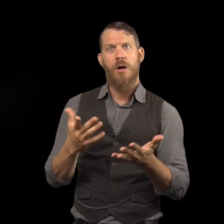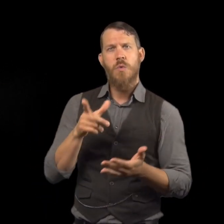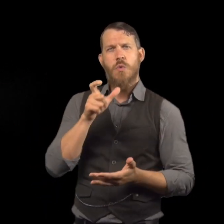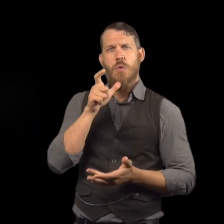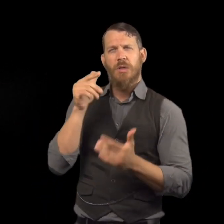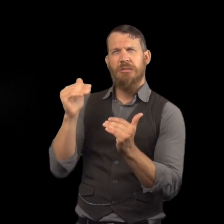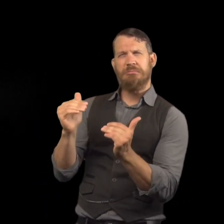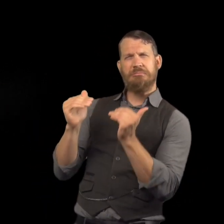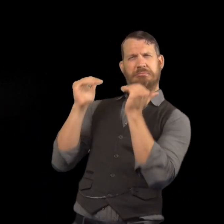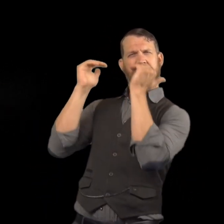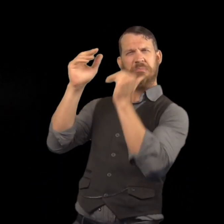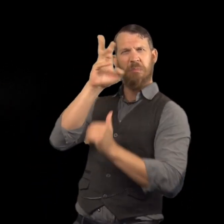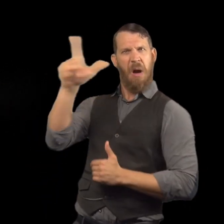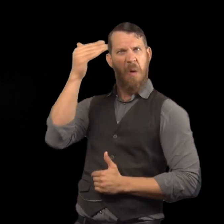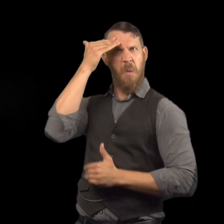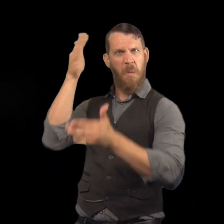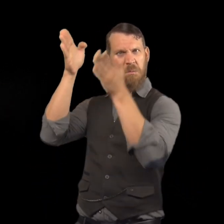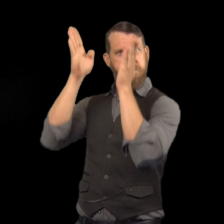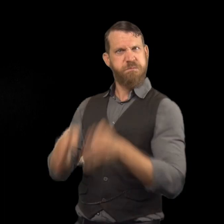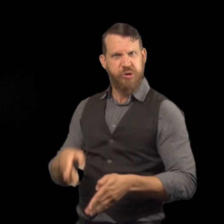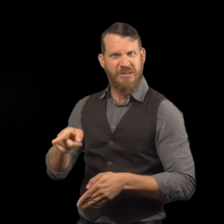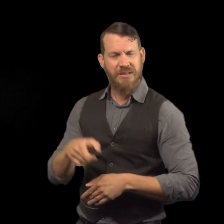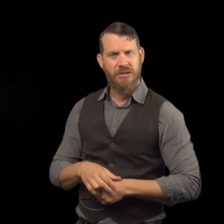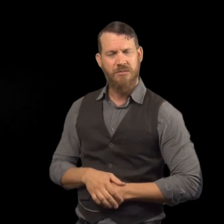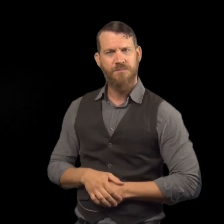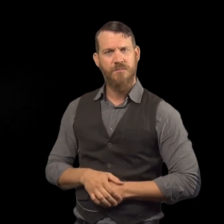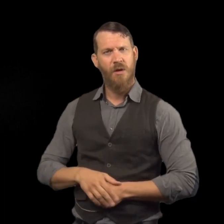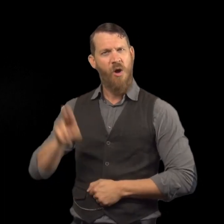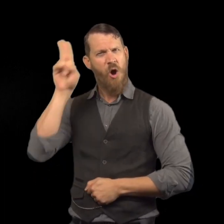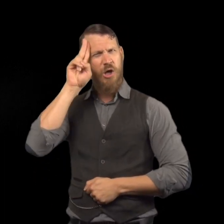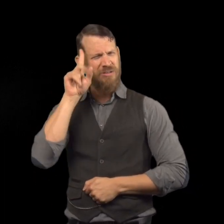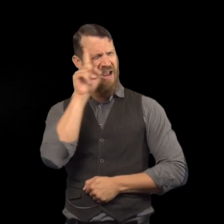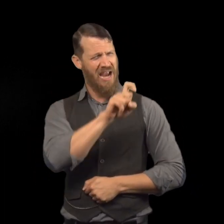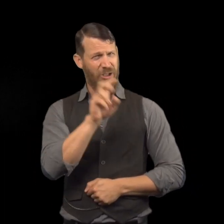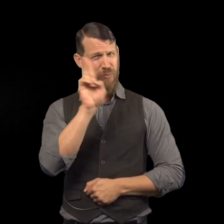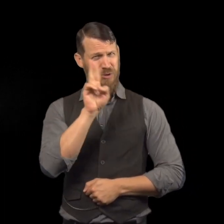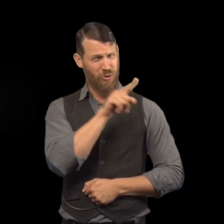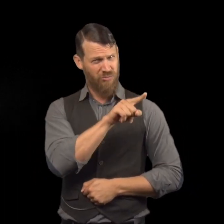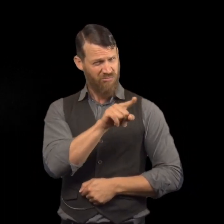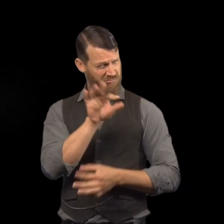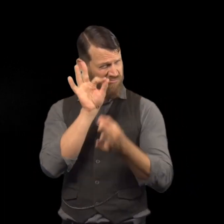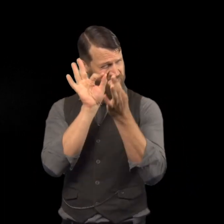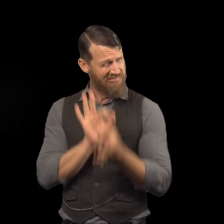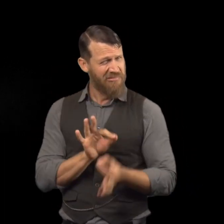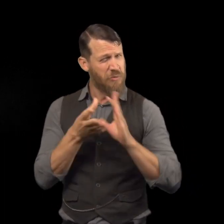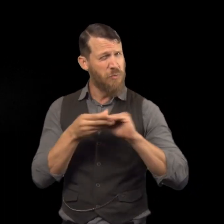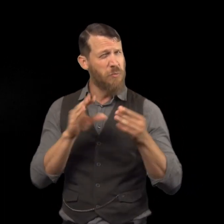Now, he got a check, and that check was signed by a well-known citizen.